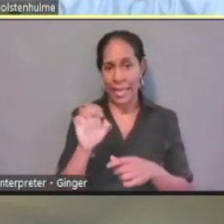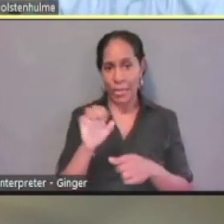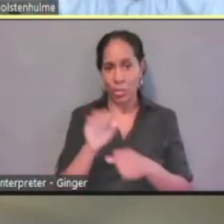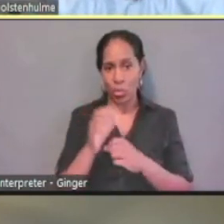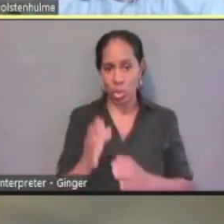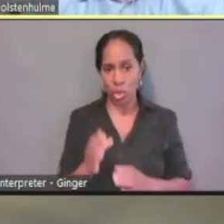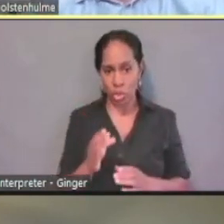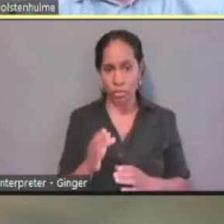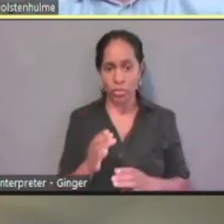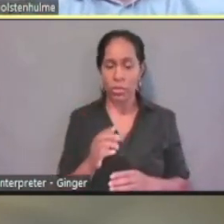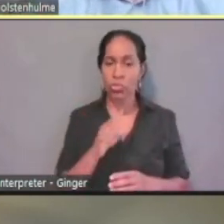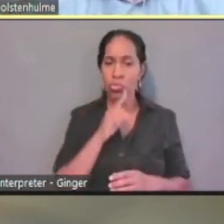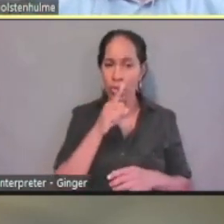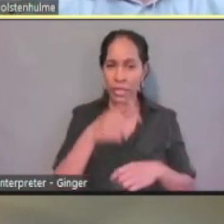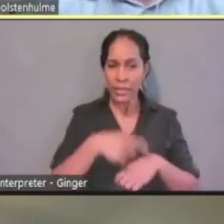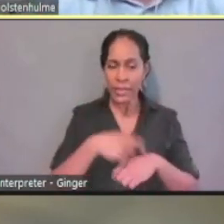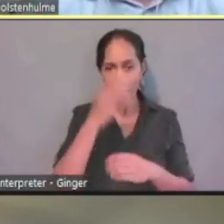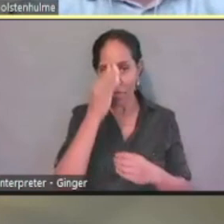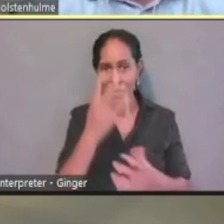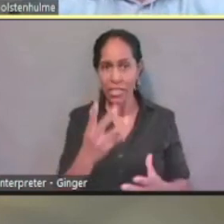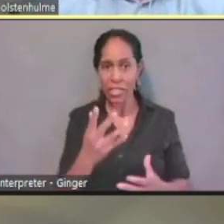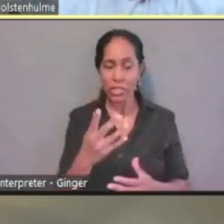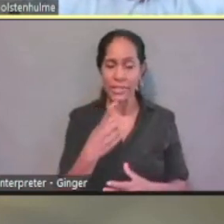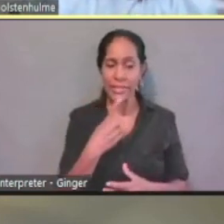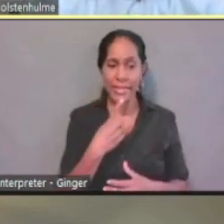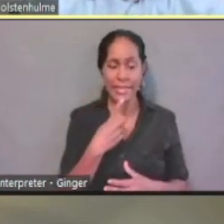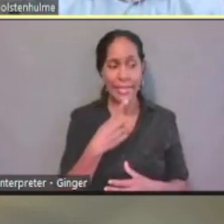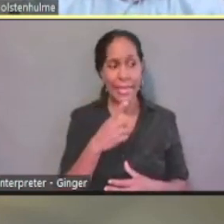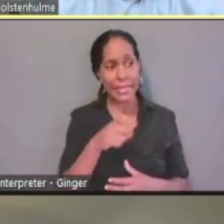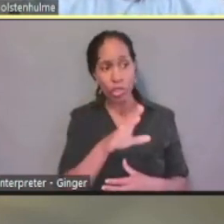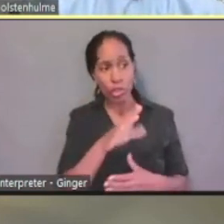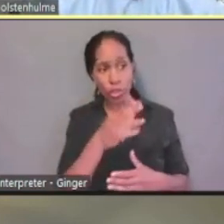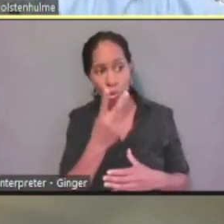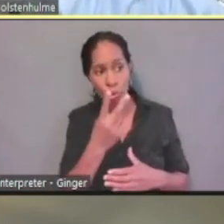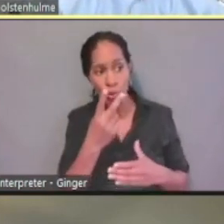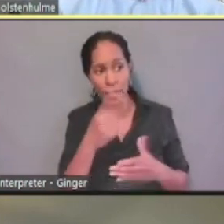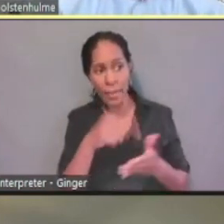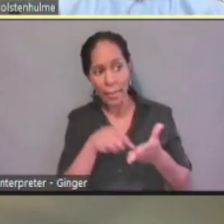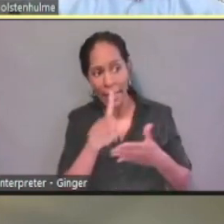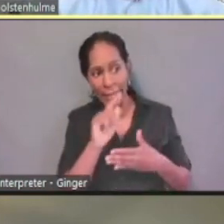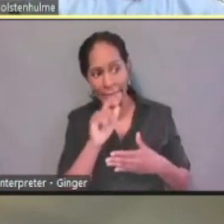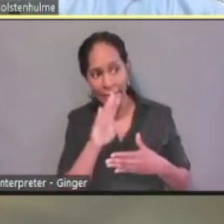Hey, I need your two pay stubs for these dates, please send them to me.